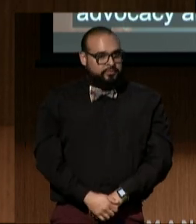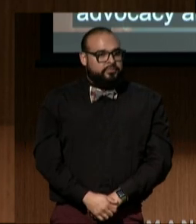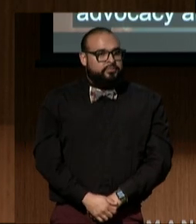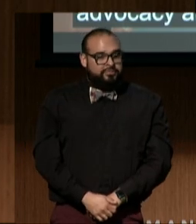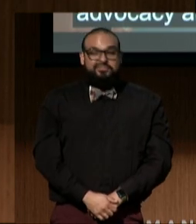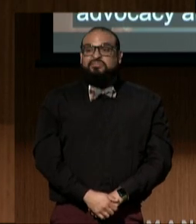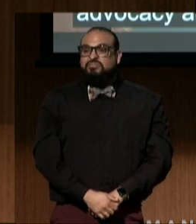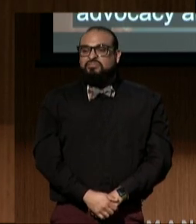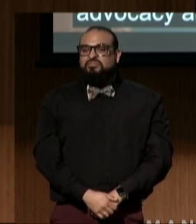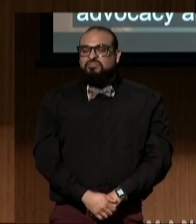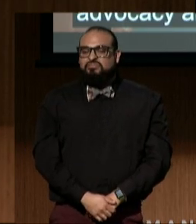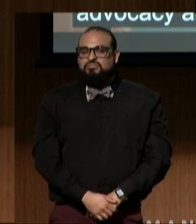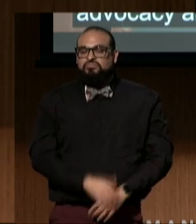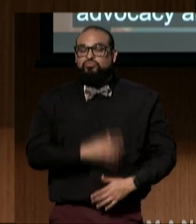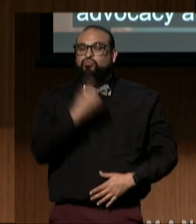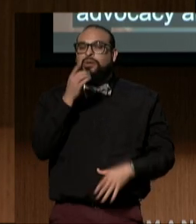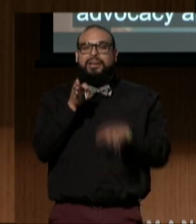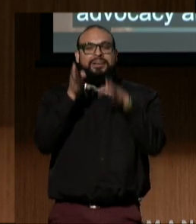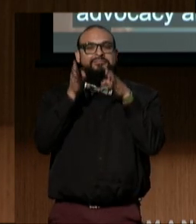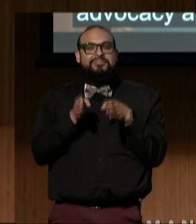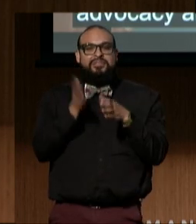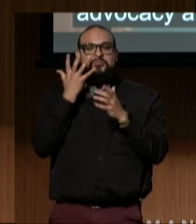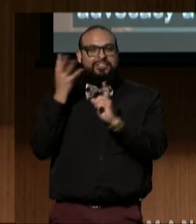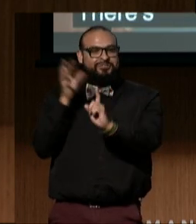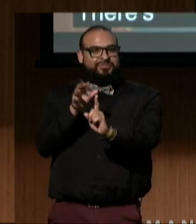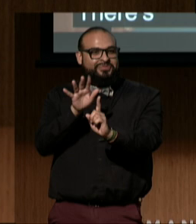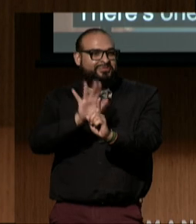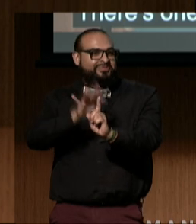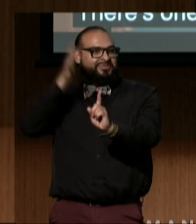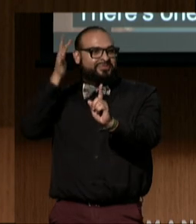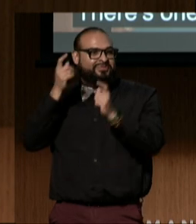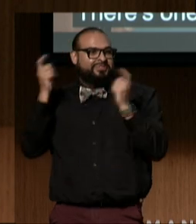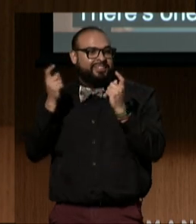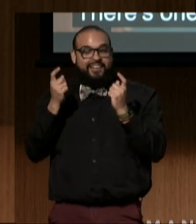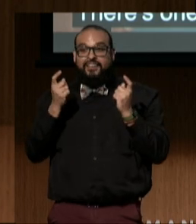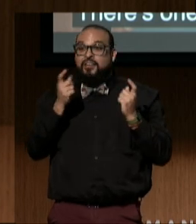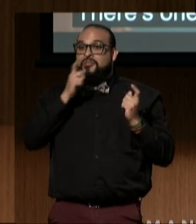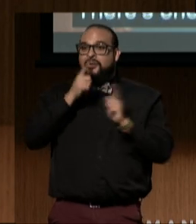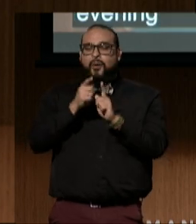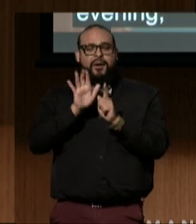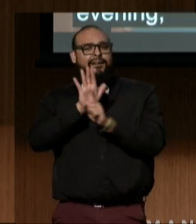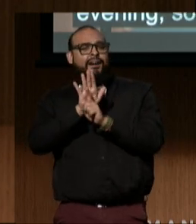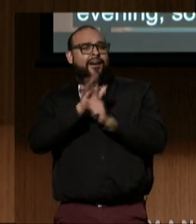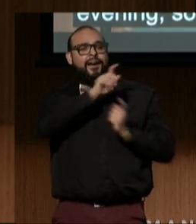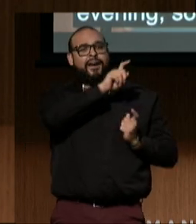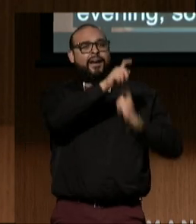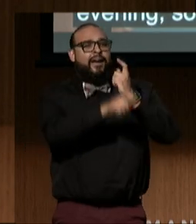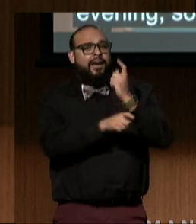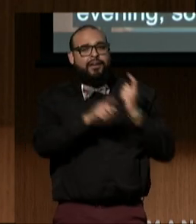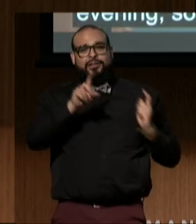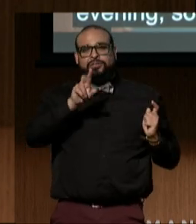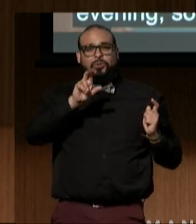There's one other person I want to celebrate this evening, someone whose contributions to DREDF are on par with those of the founders.